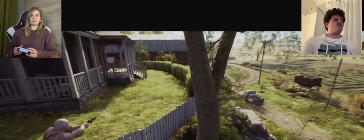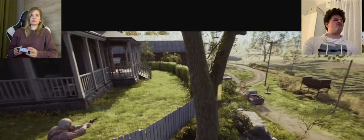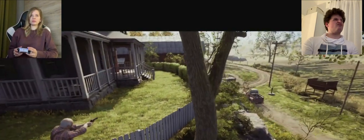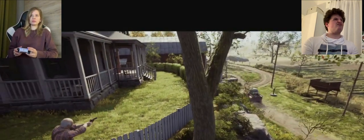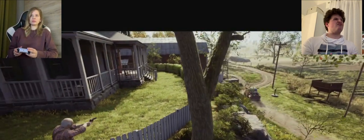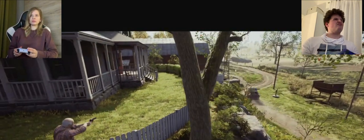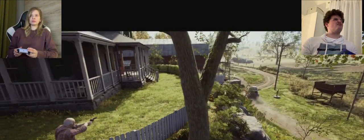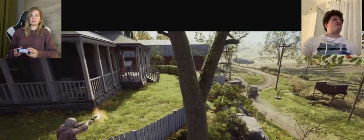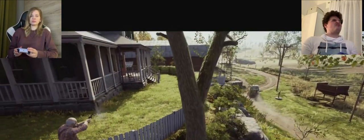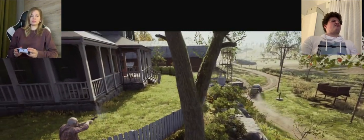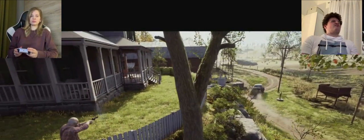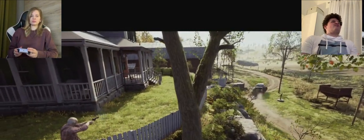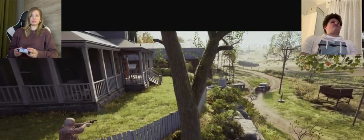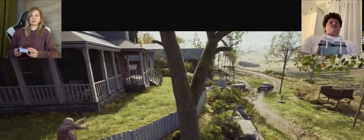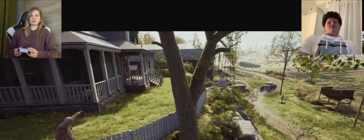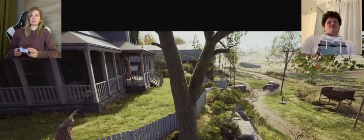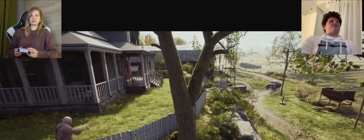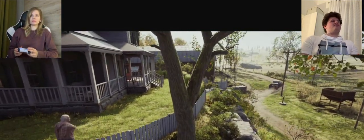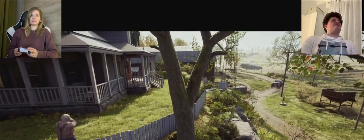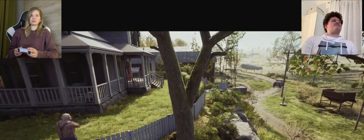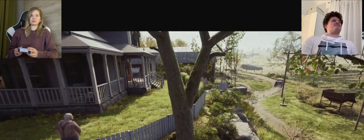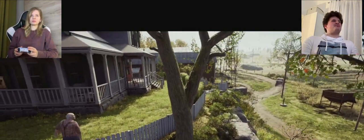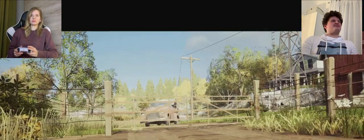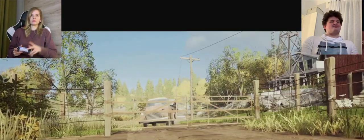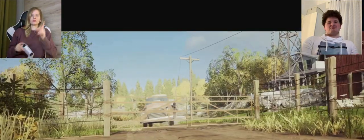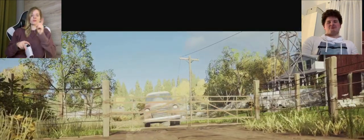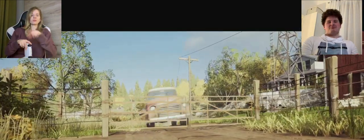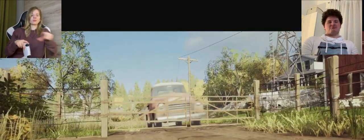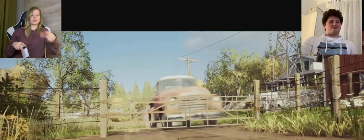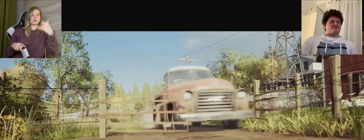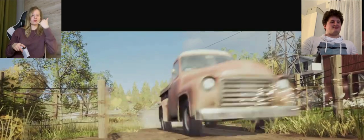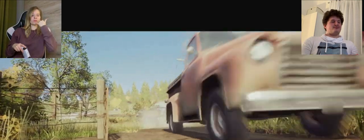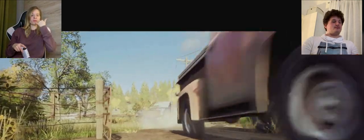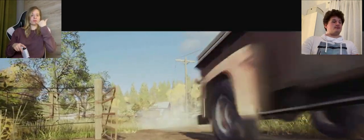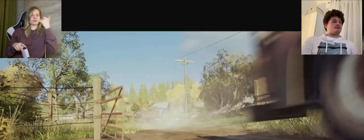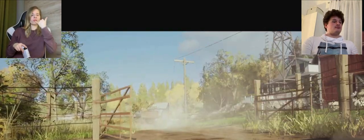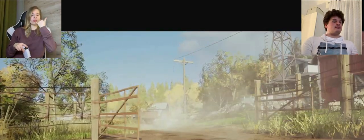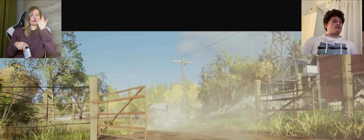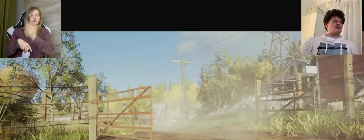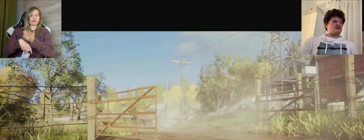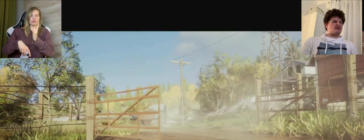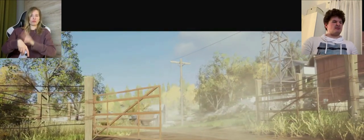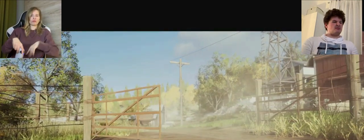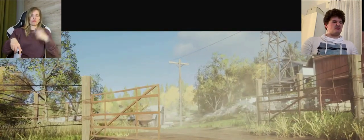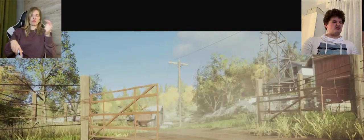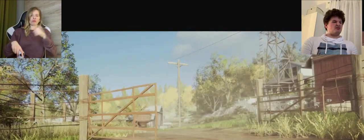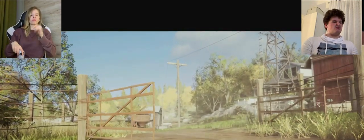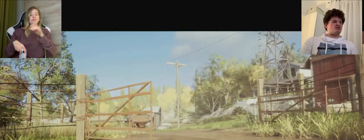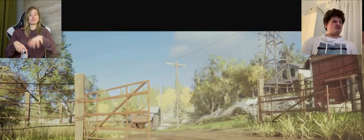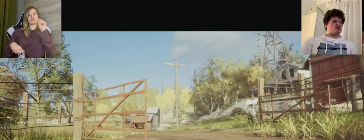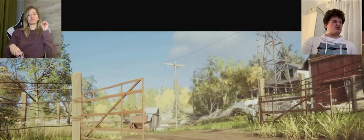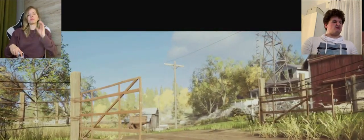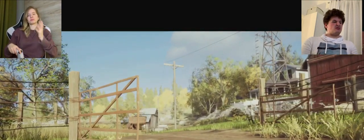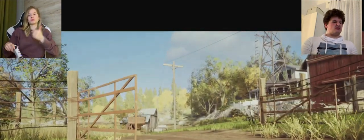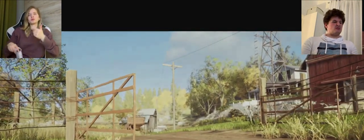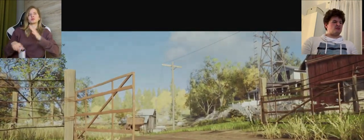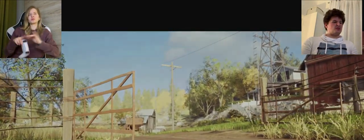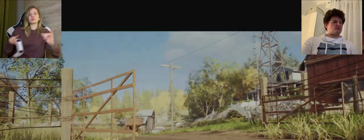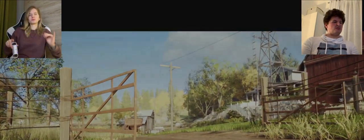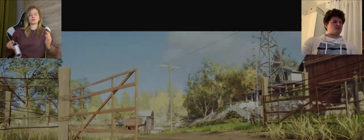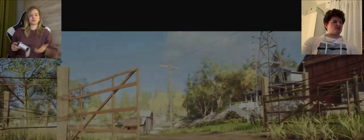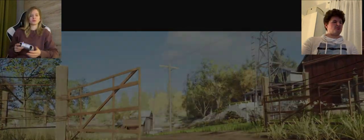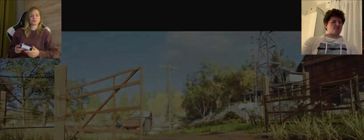K: if you destroyed this phone, it's possible the story goes differently